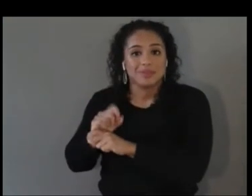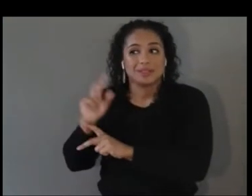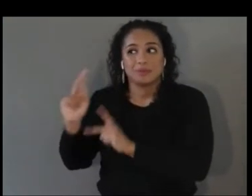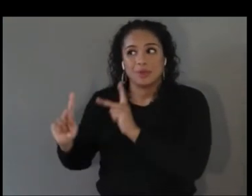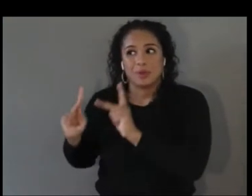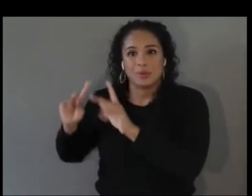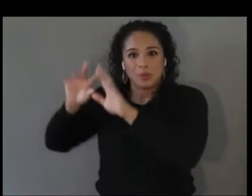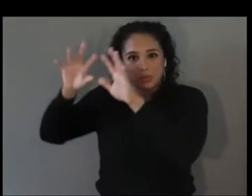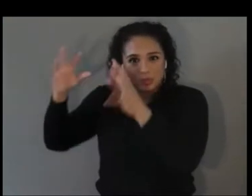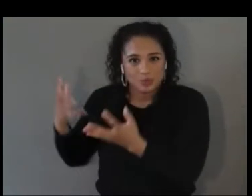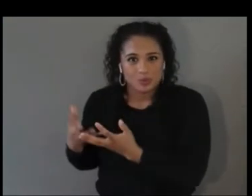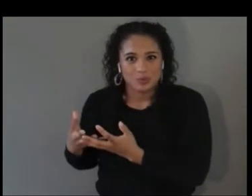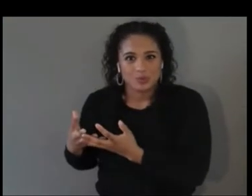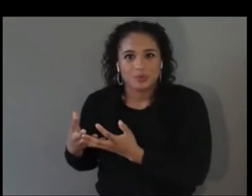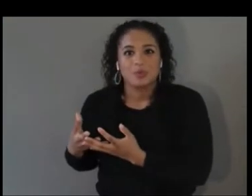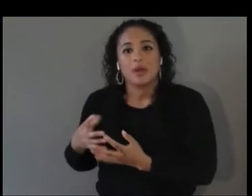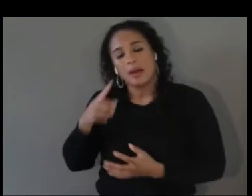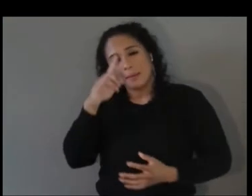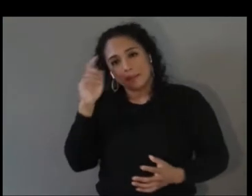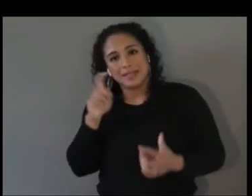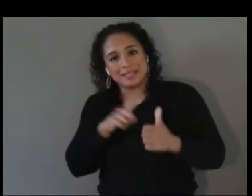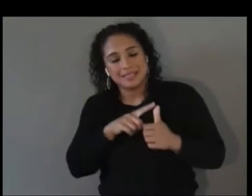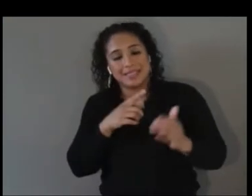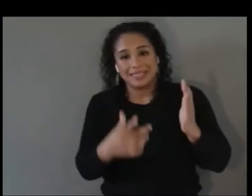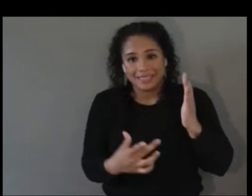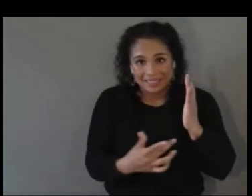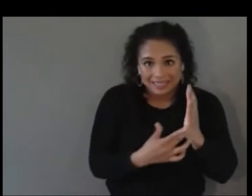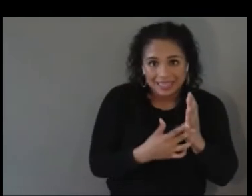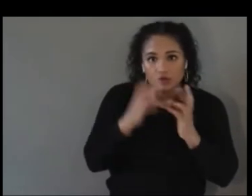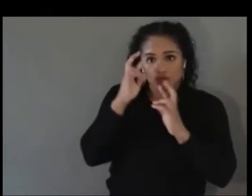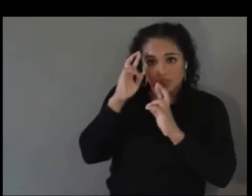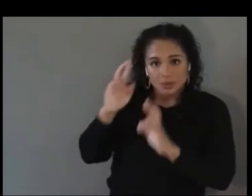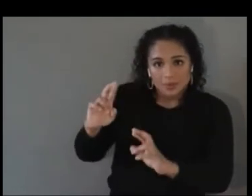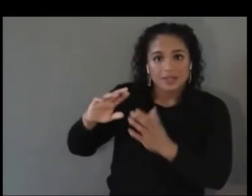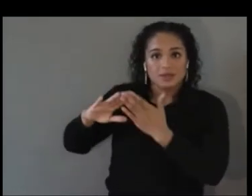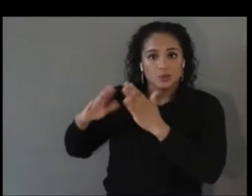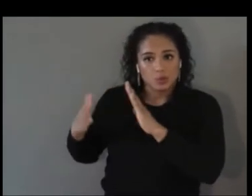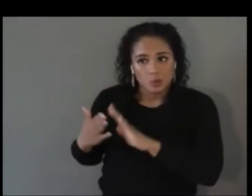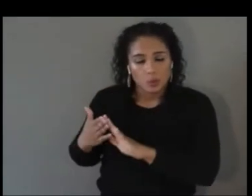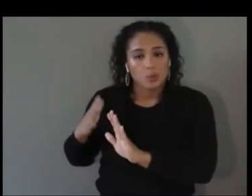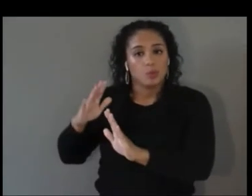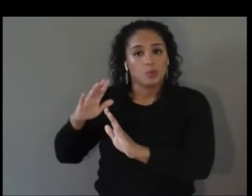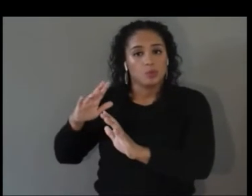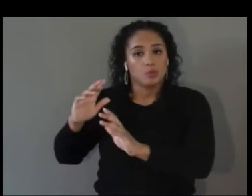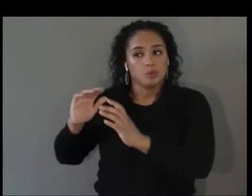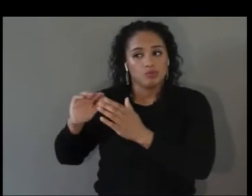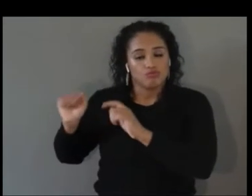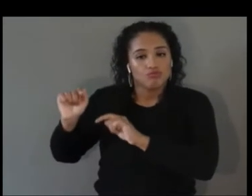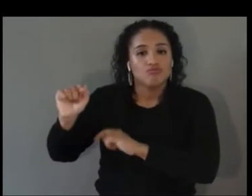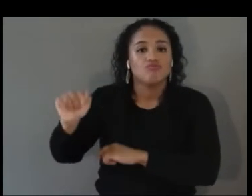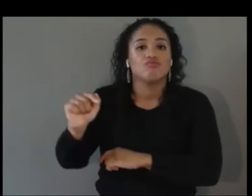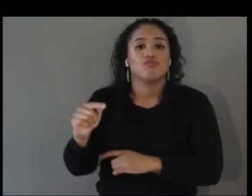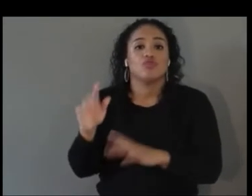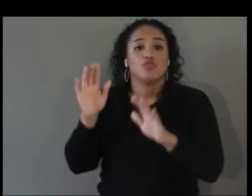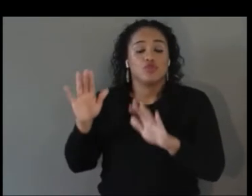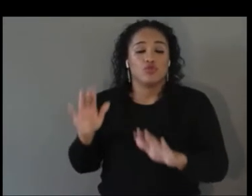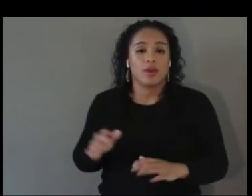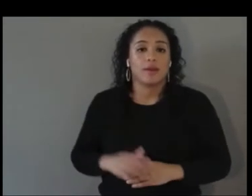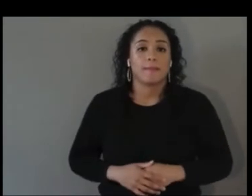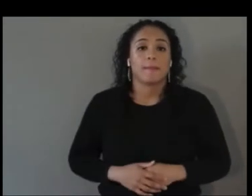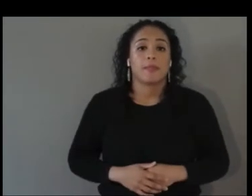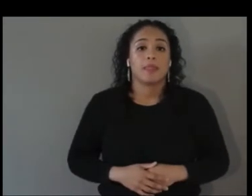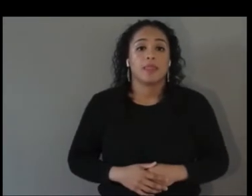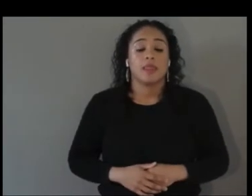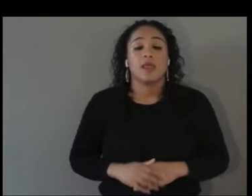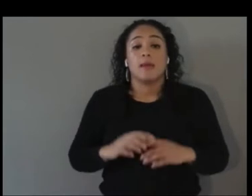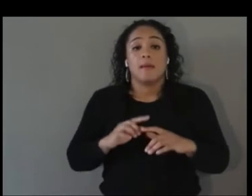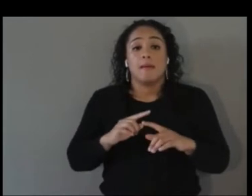society and everything else. Apprenticeships are a great way of getting that talent and breaking down